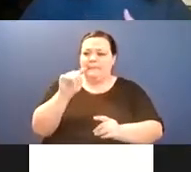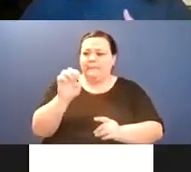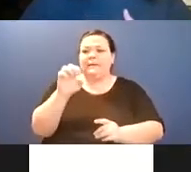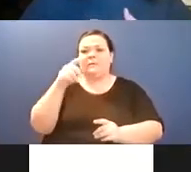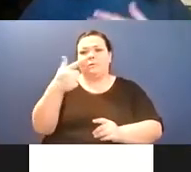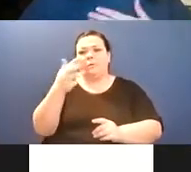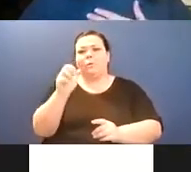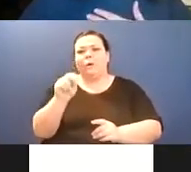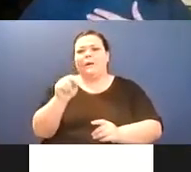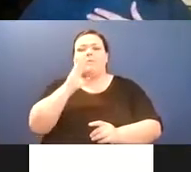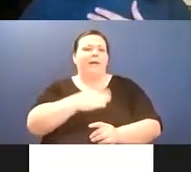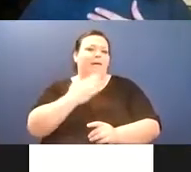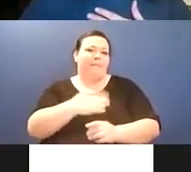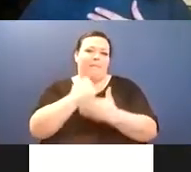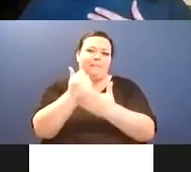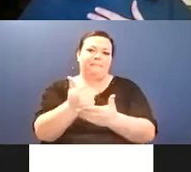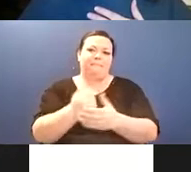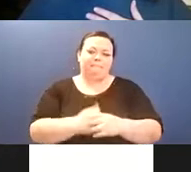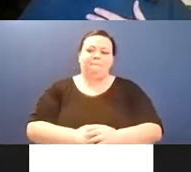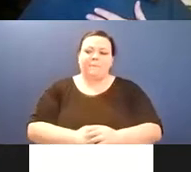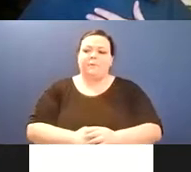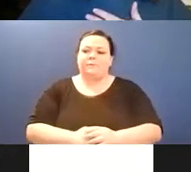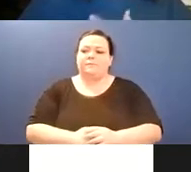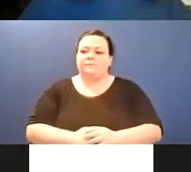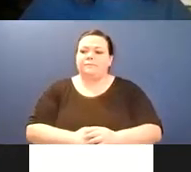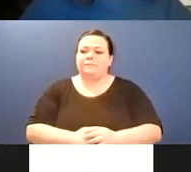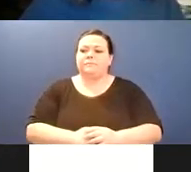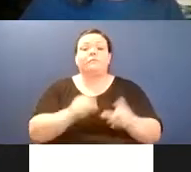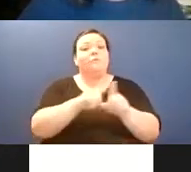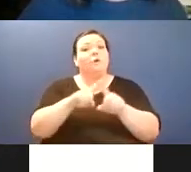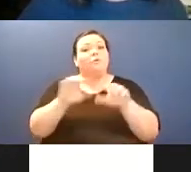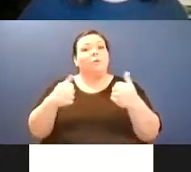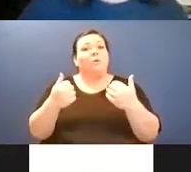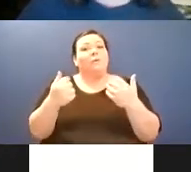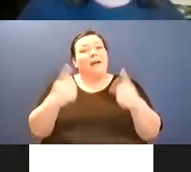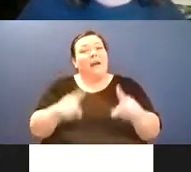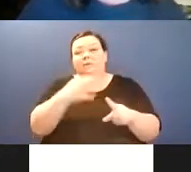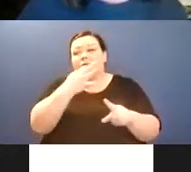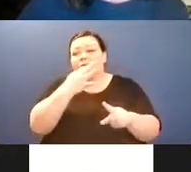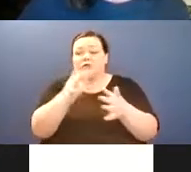to serve you better and helps us understand just justify this for grants and things like that, um,